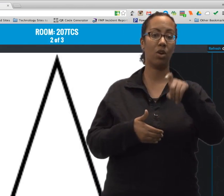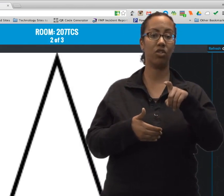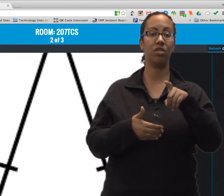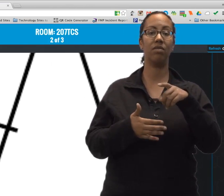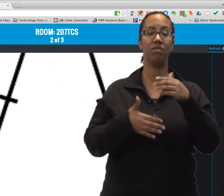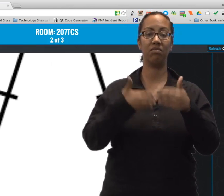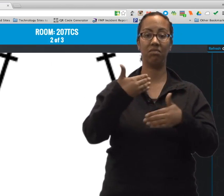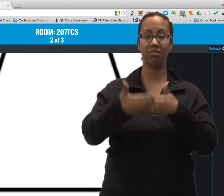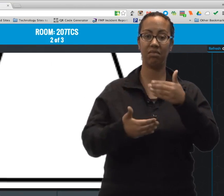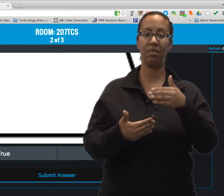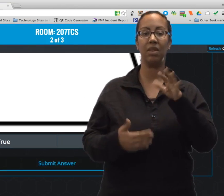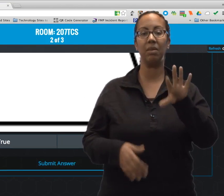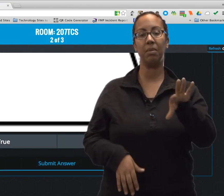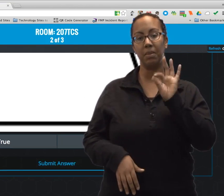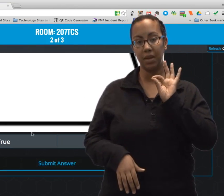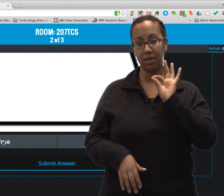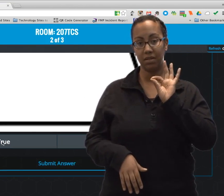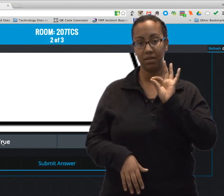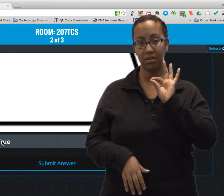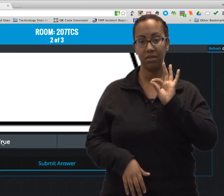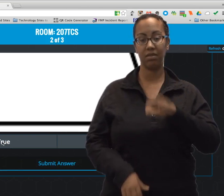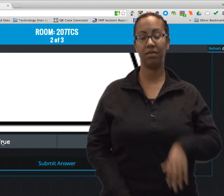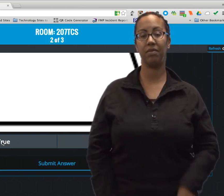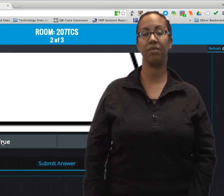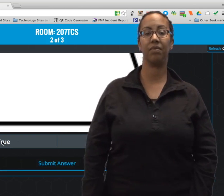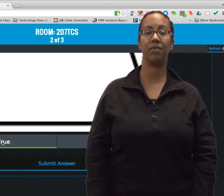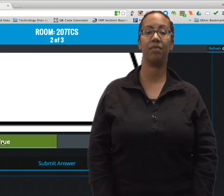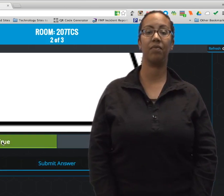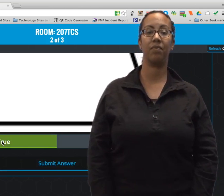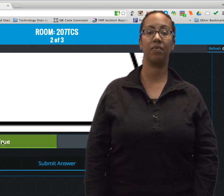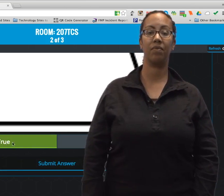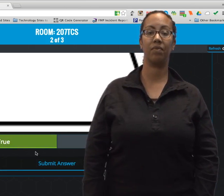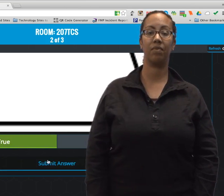So, next you click on next question, and you select your answer.